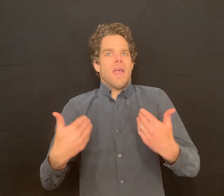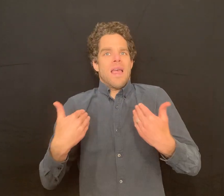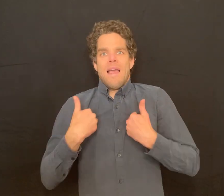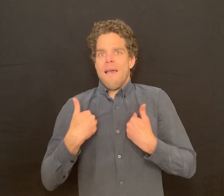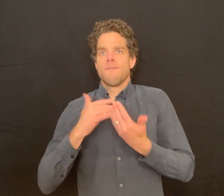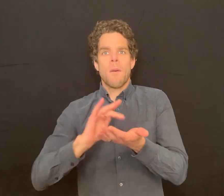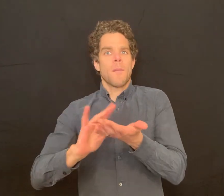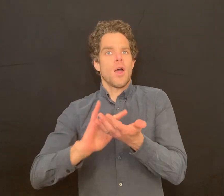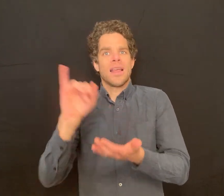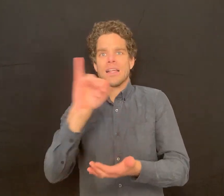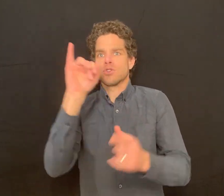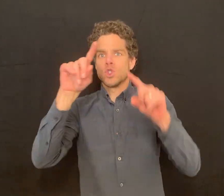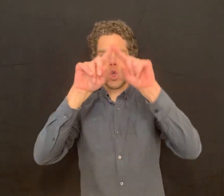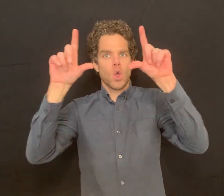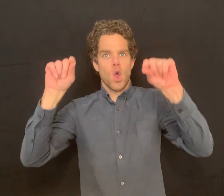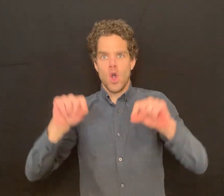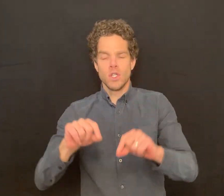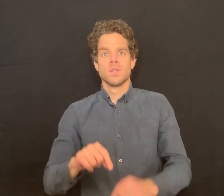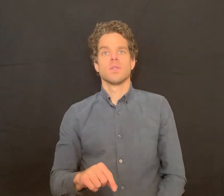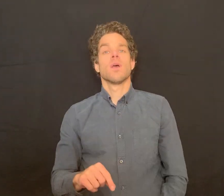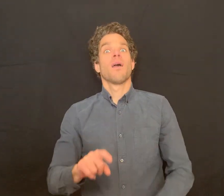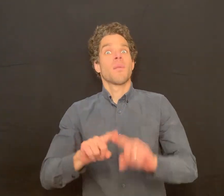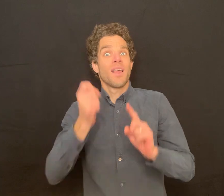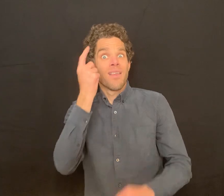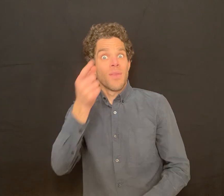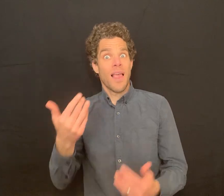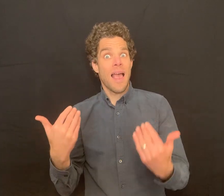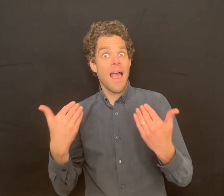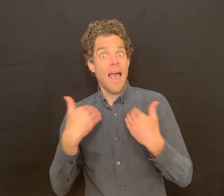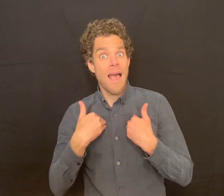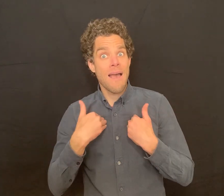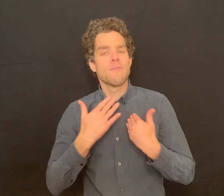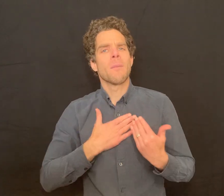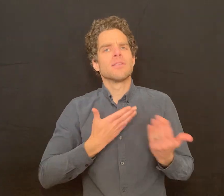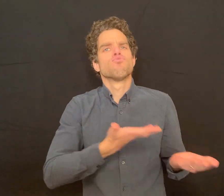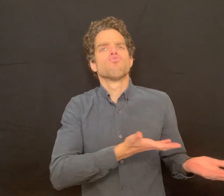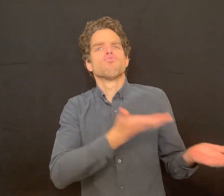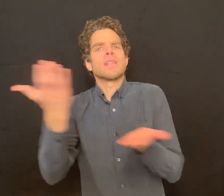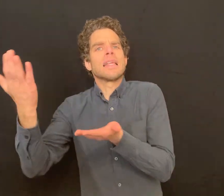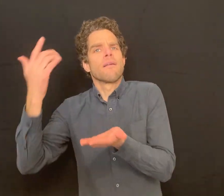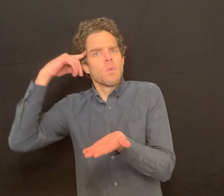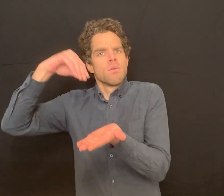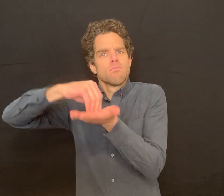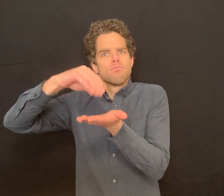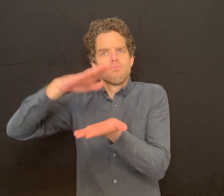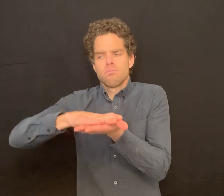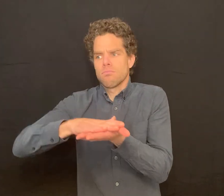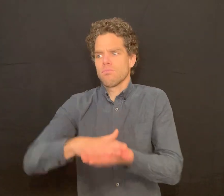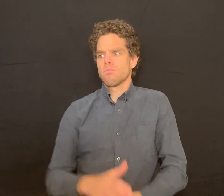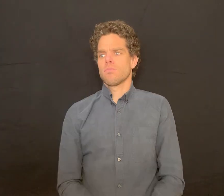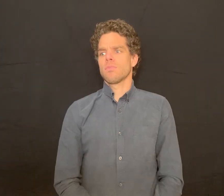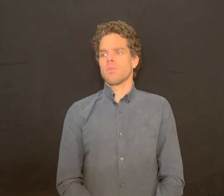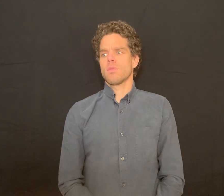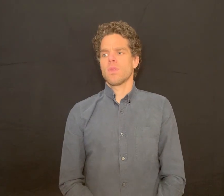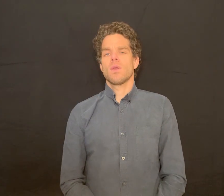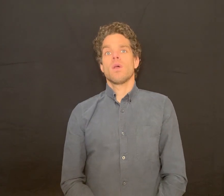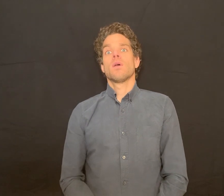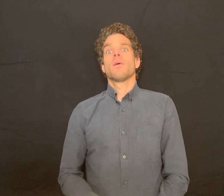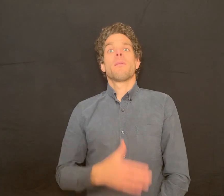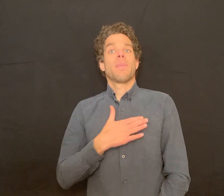you do not need to have a medical insurance card, but if you do have one, please bring it so that we can document it.